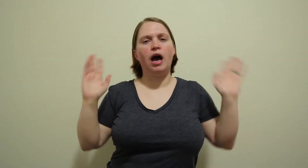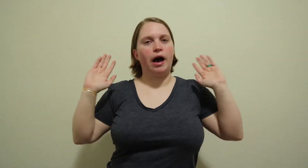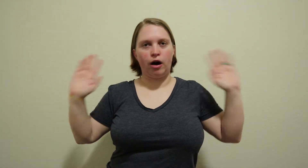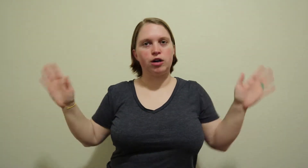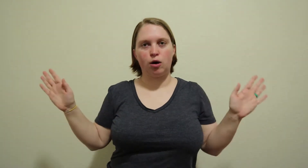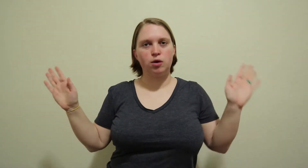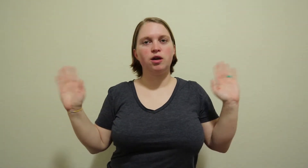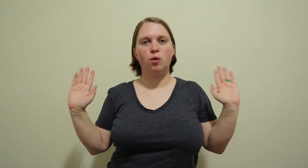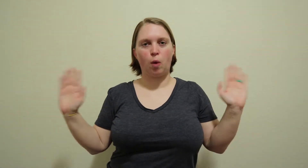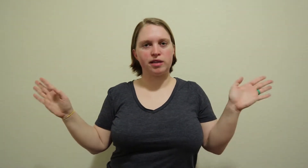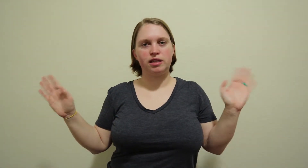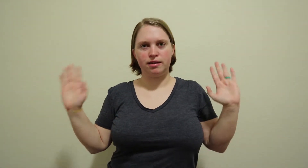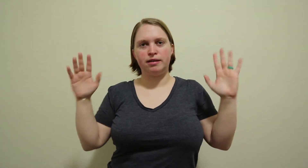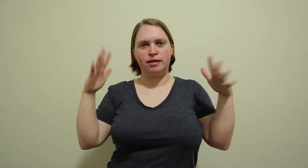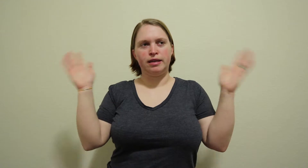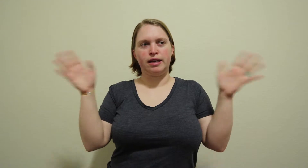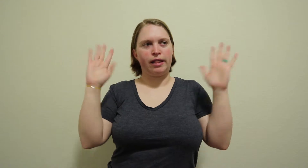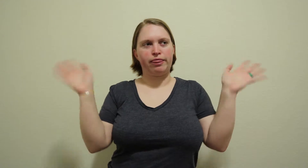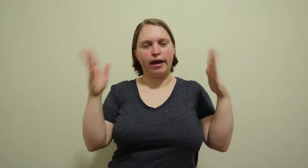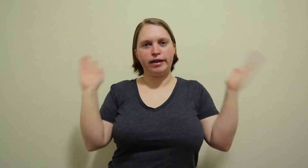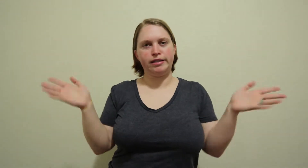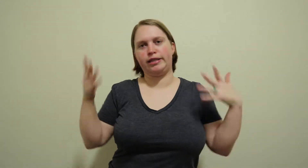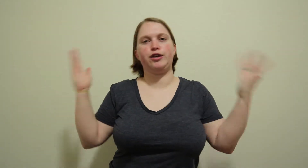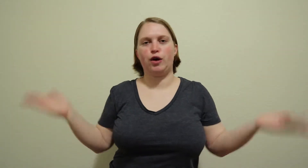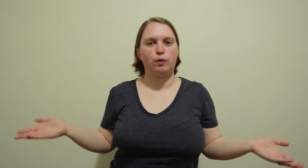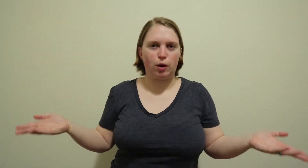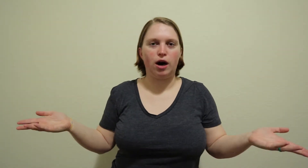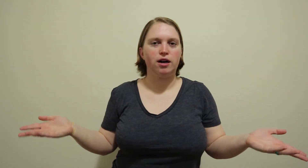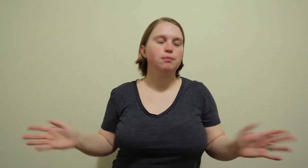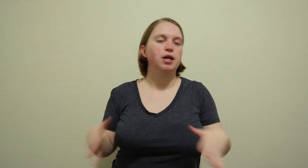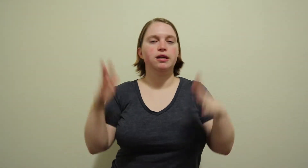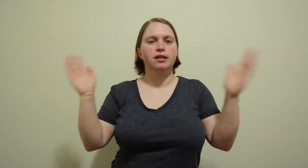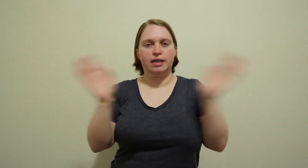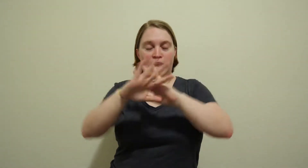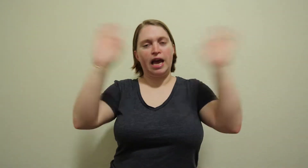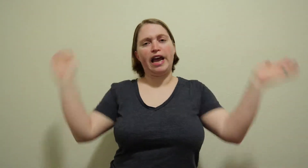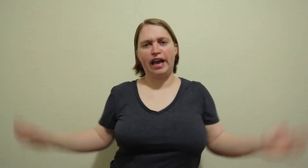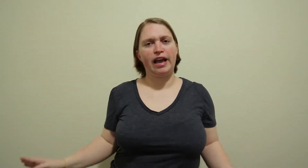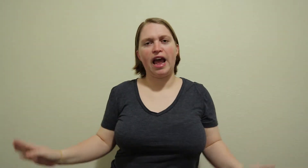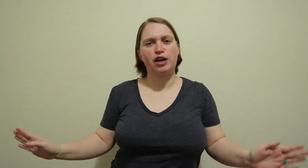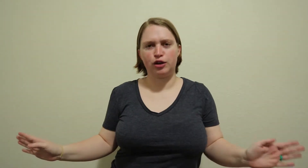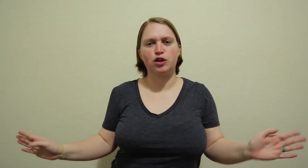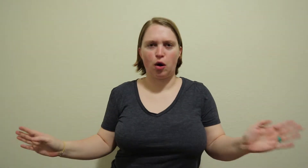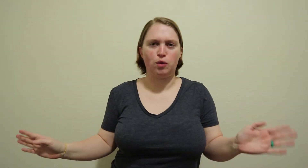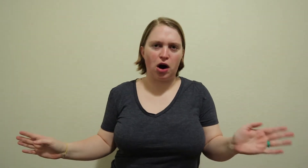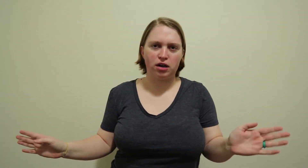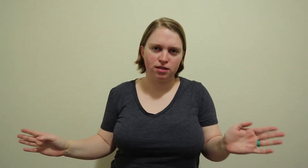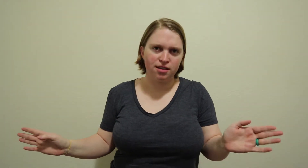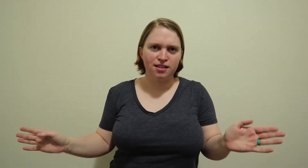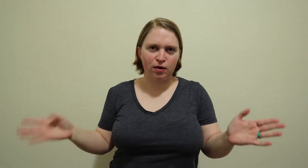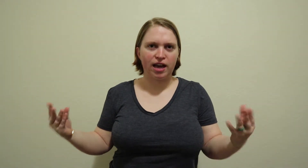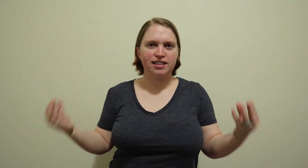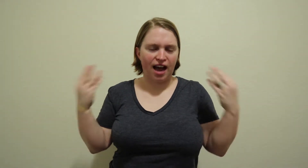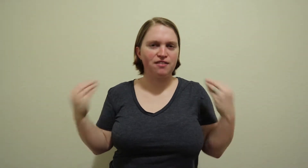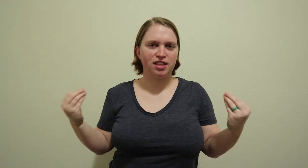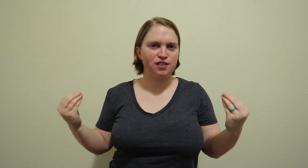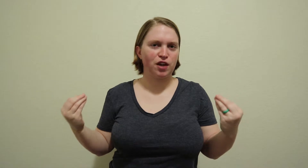I don't know what things could go wrong but it could go wrong, okay, I have this fear